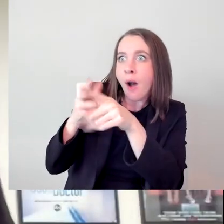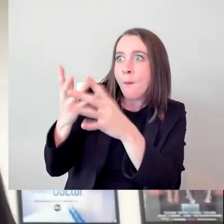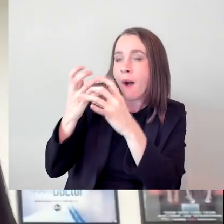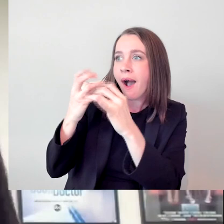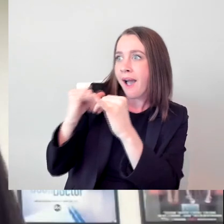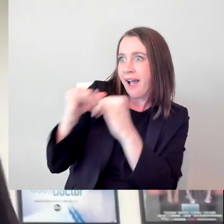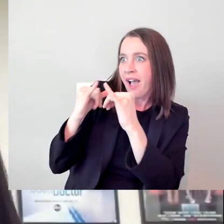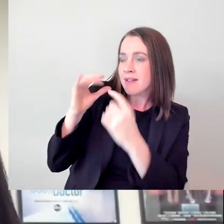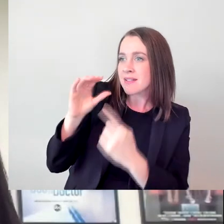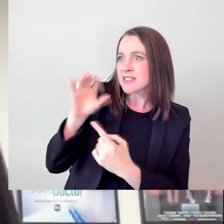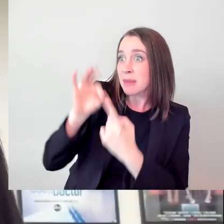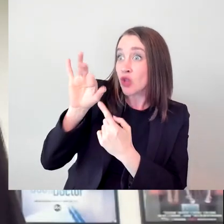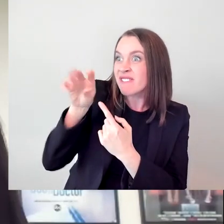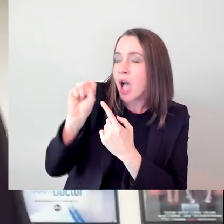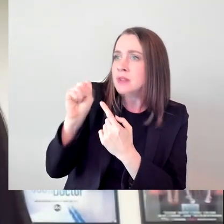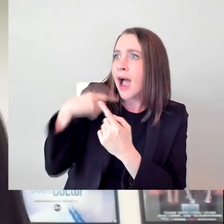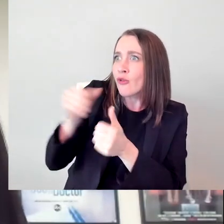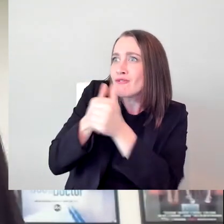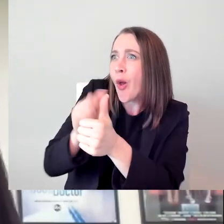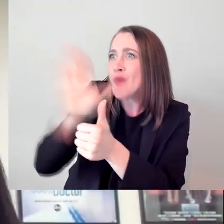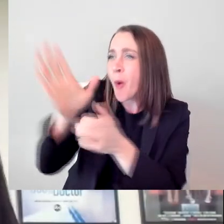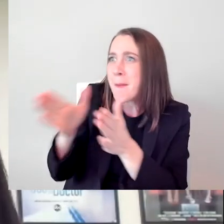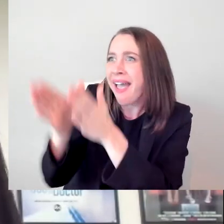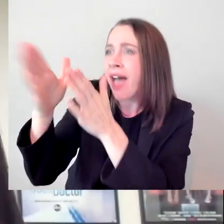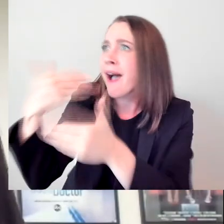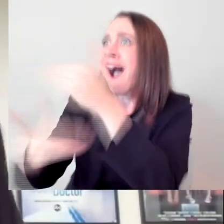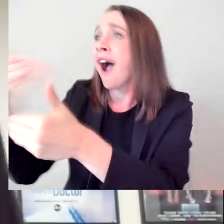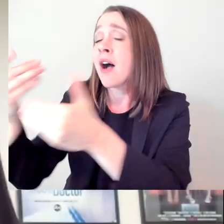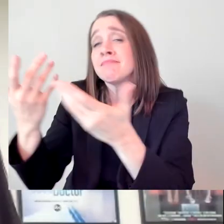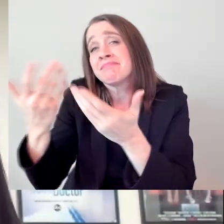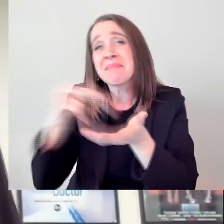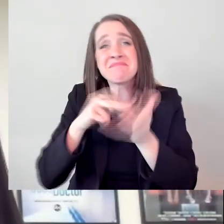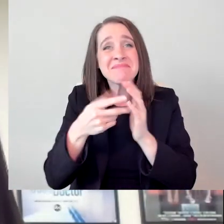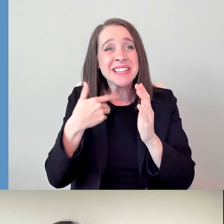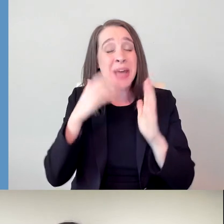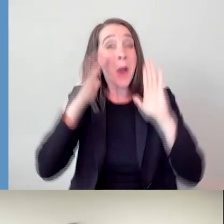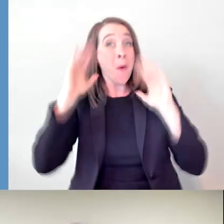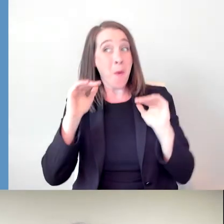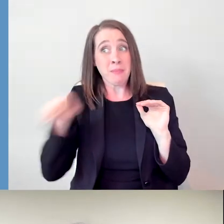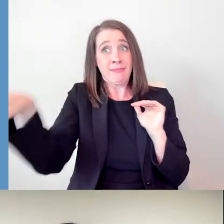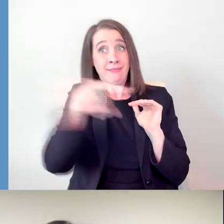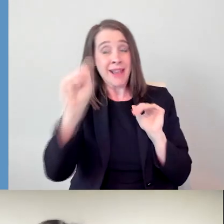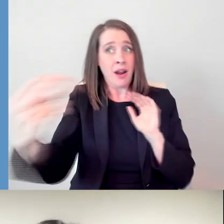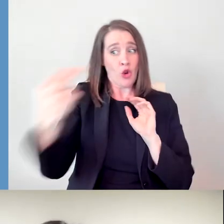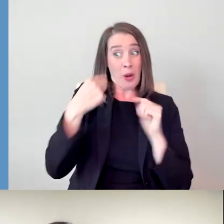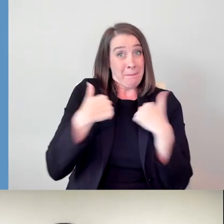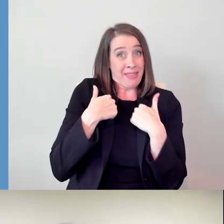a female Asian-American woman who wants to go into visual effects so I can figure out how she's done it, you know?